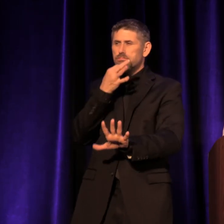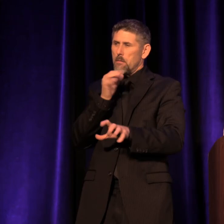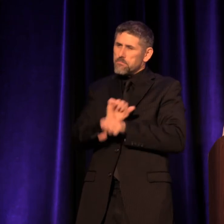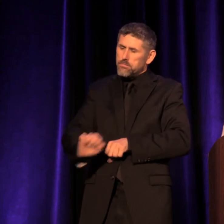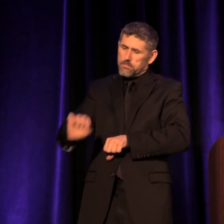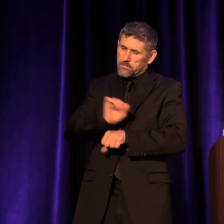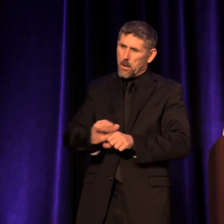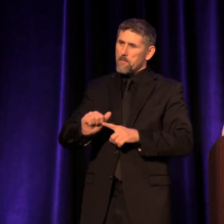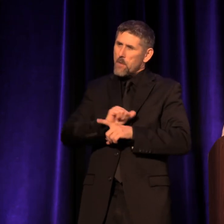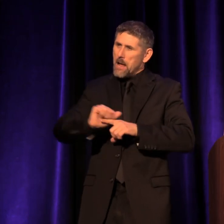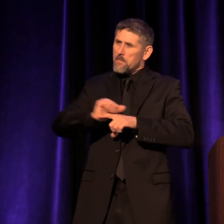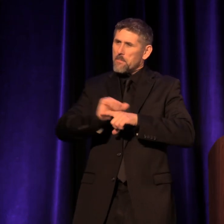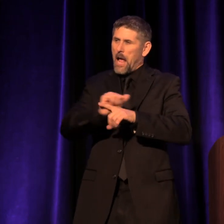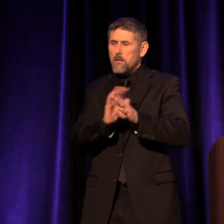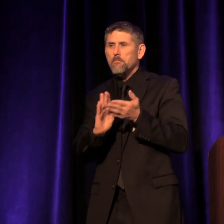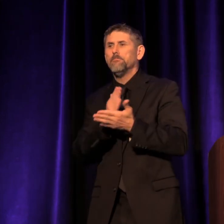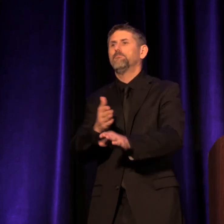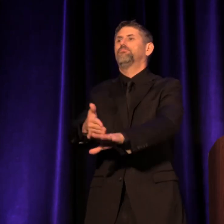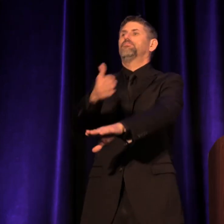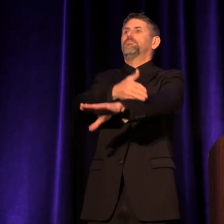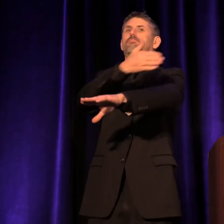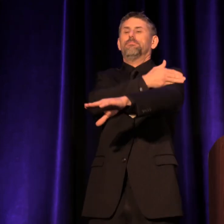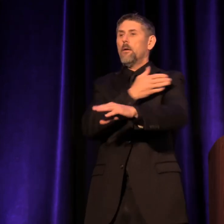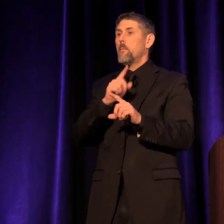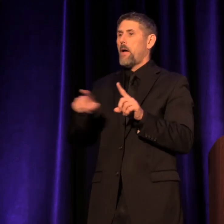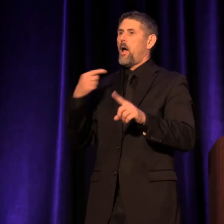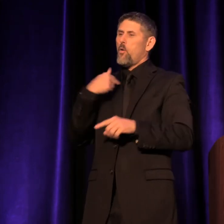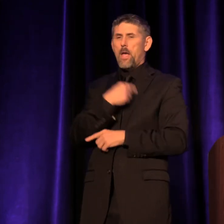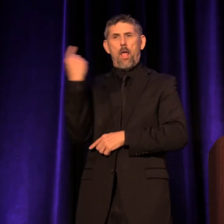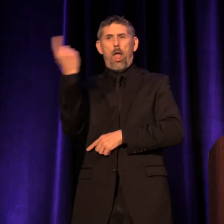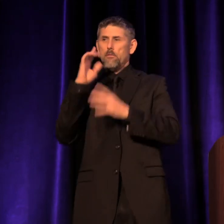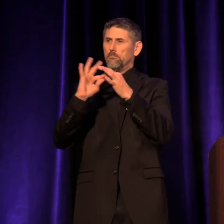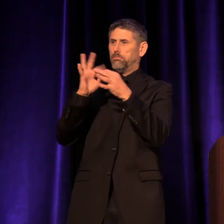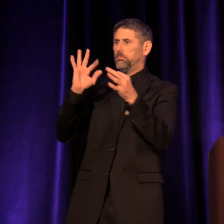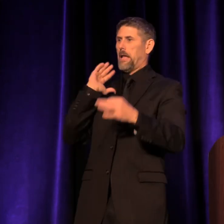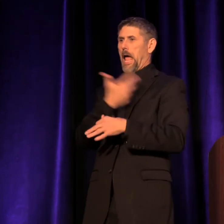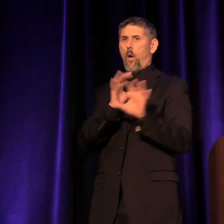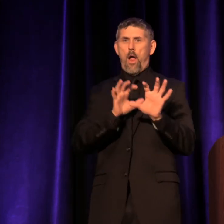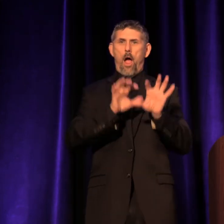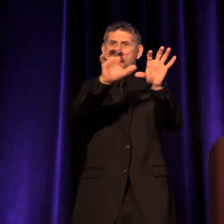we always, probably like you do, but we always talk about our audience all the time